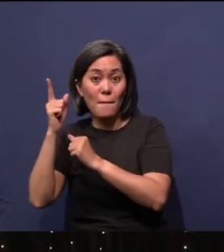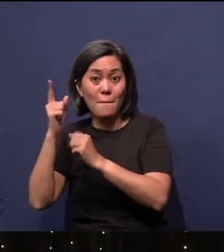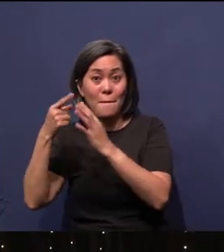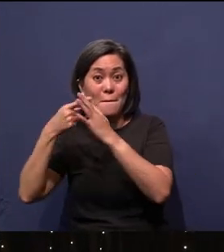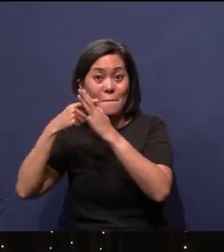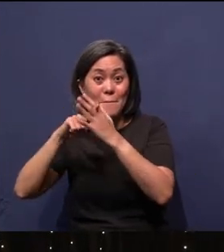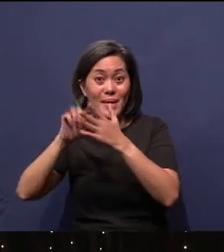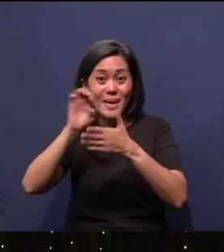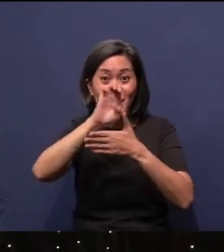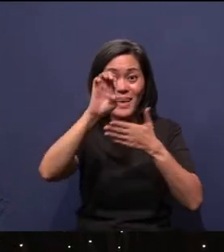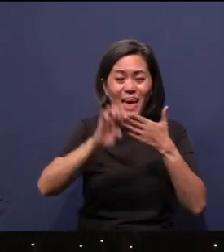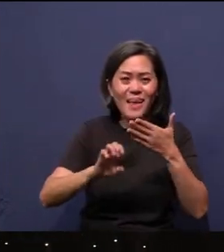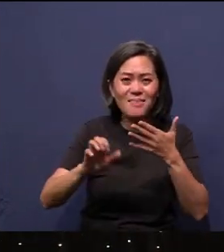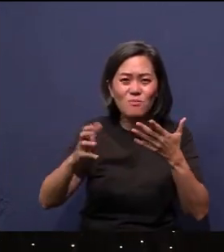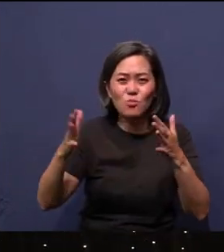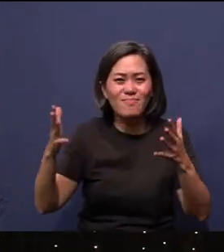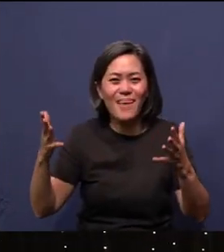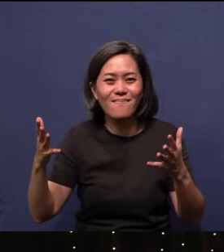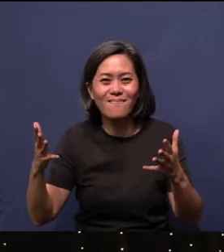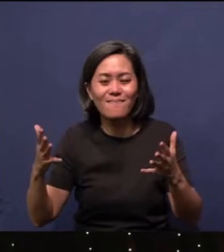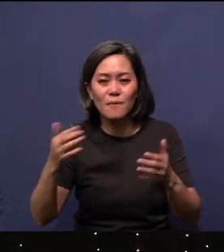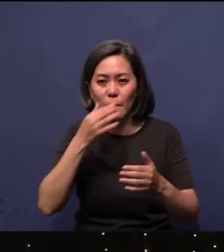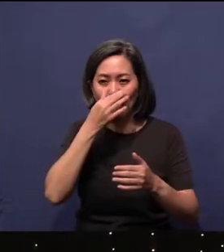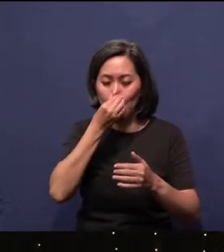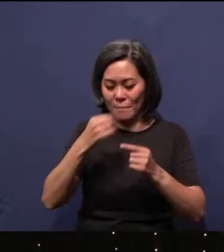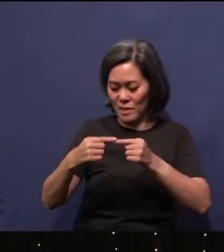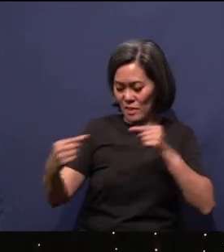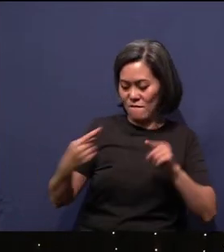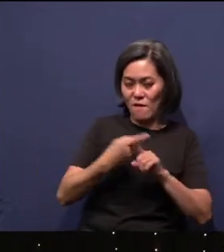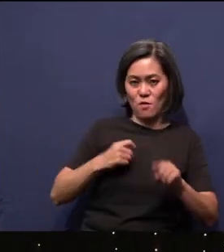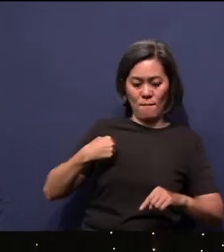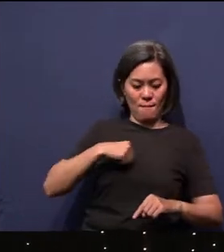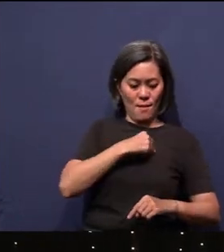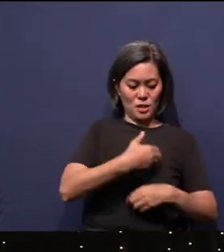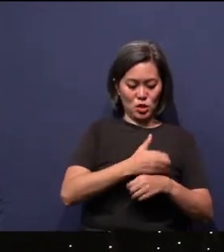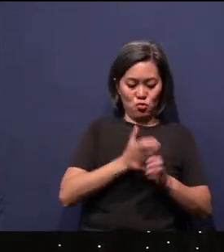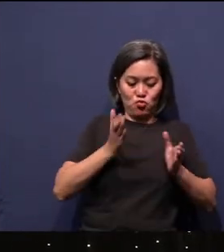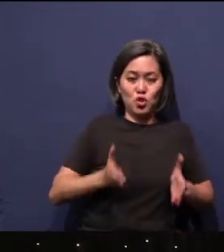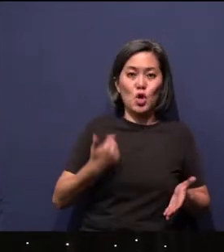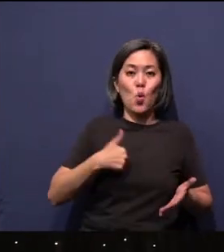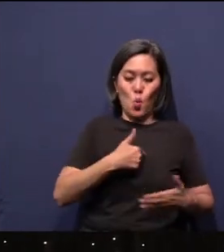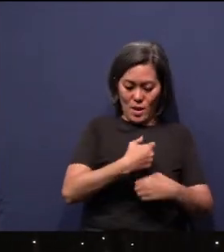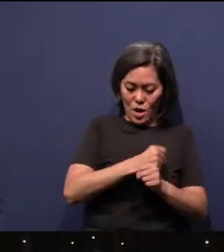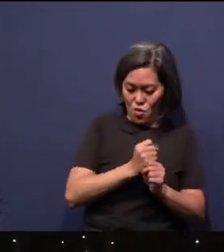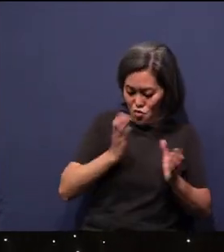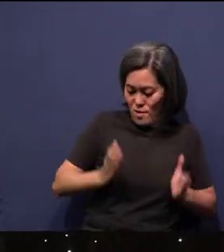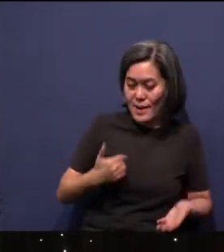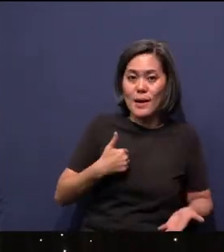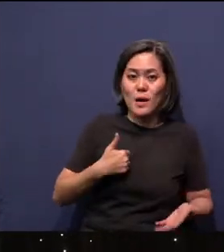And that's so contrast with us creatures. We who are created, we have a beginning,